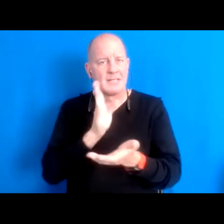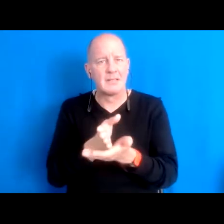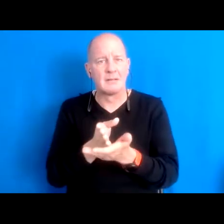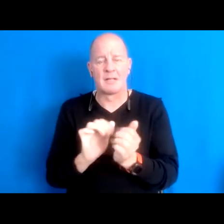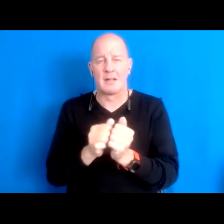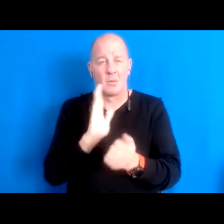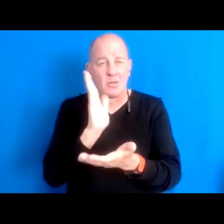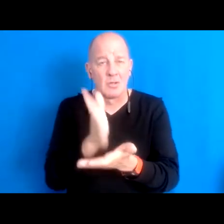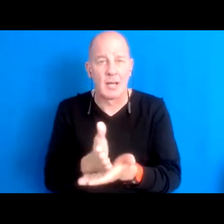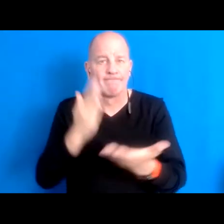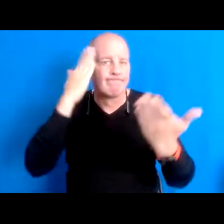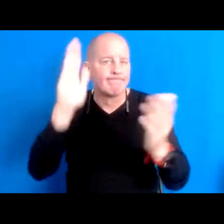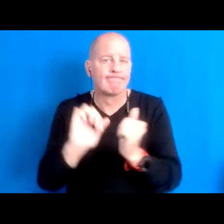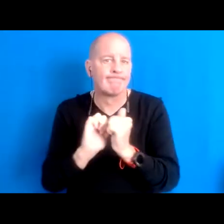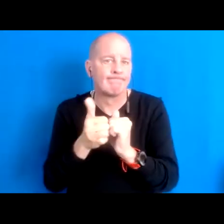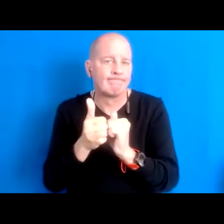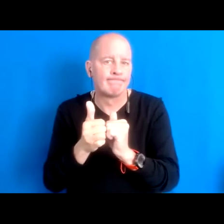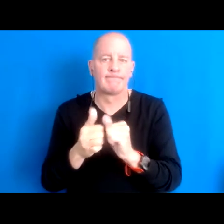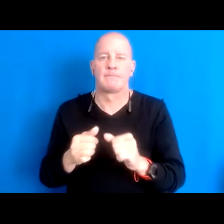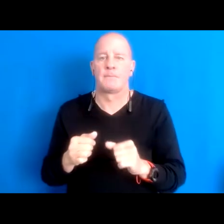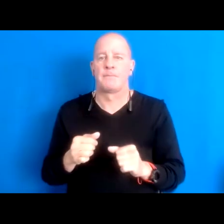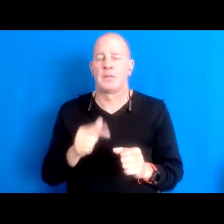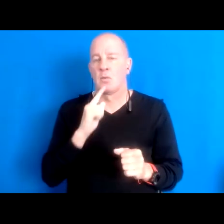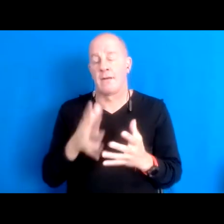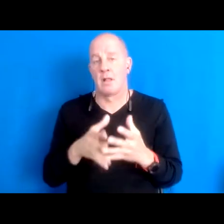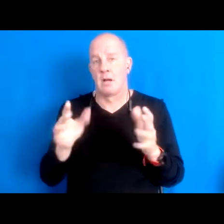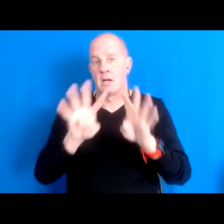15:52:10 And there's just a big mystery to me.